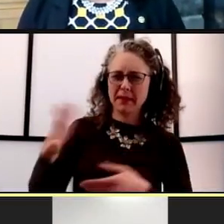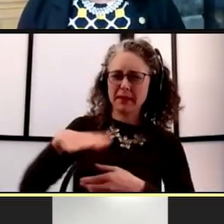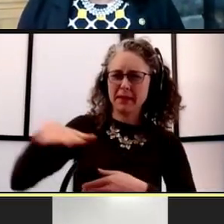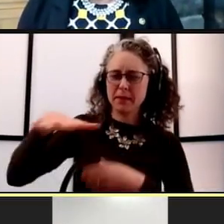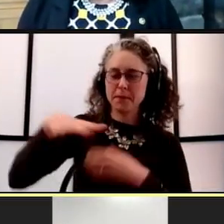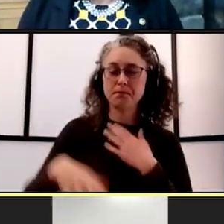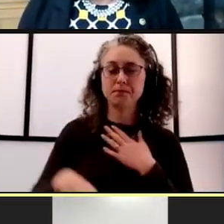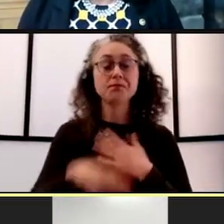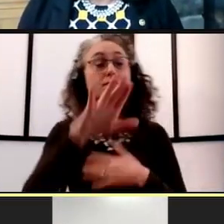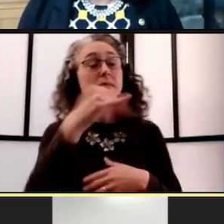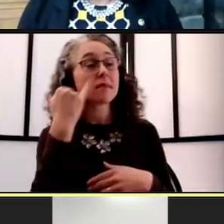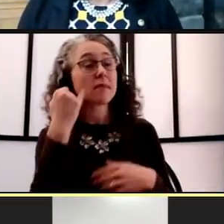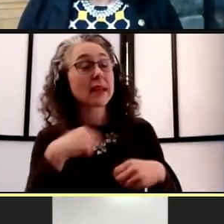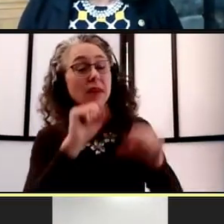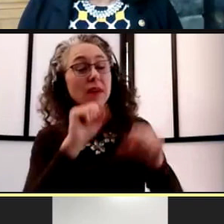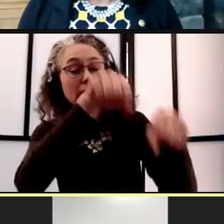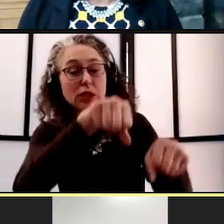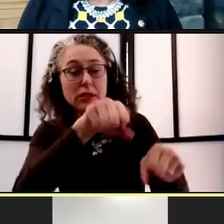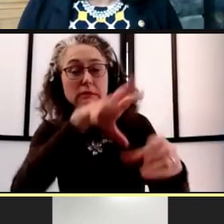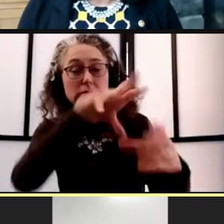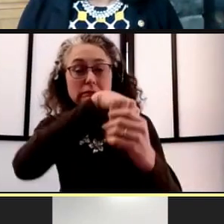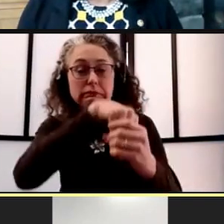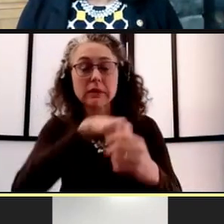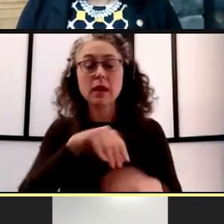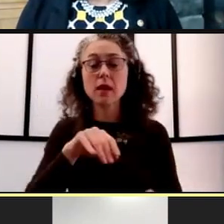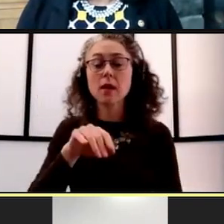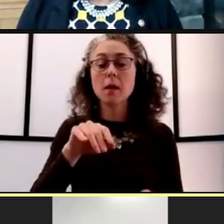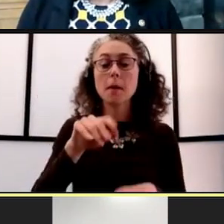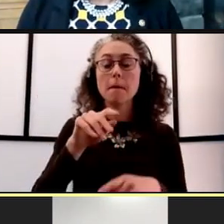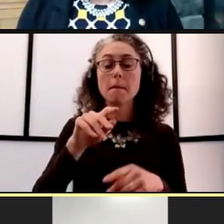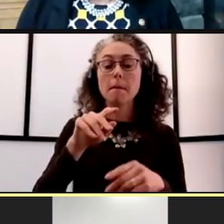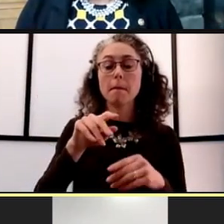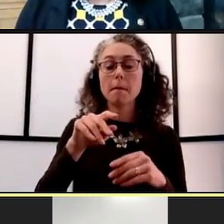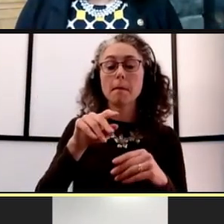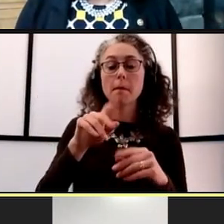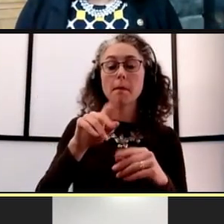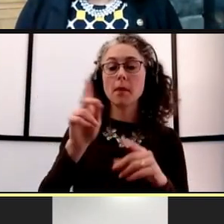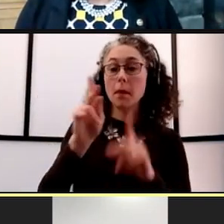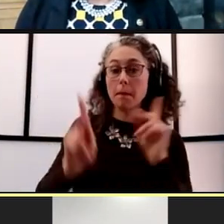Go ahead! The pool, that provides information about what's available